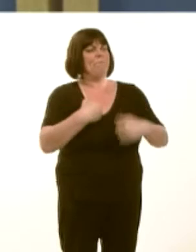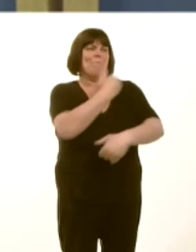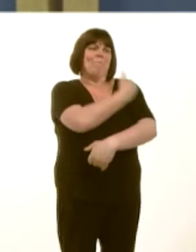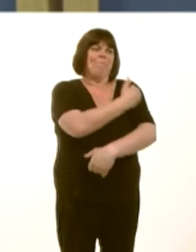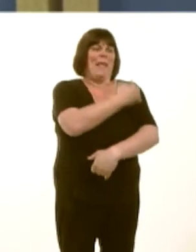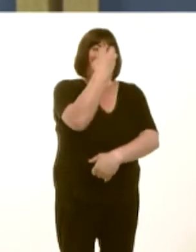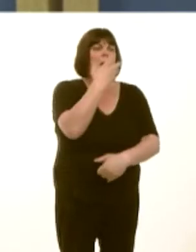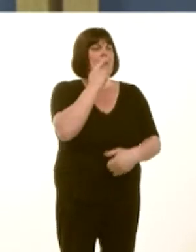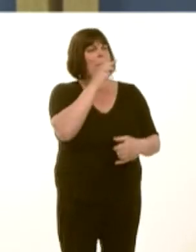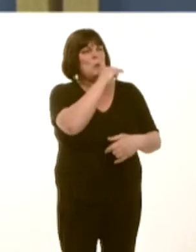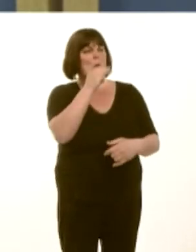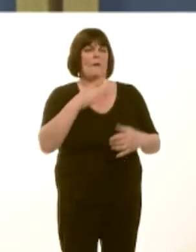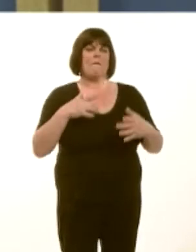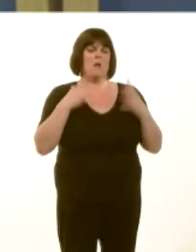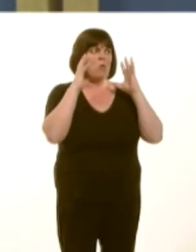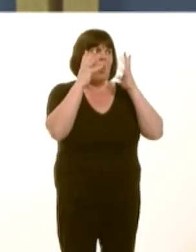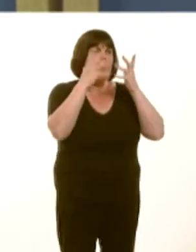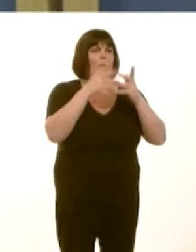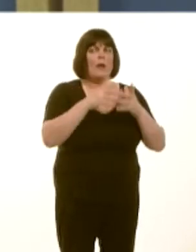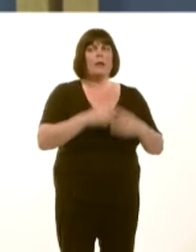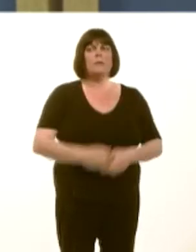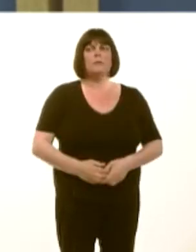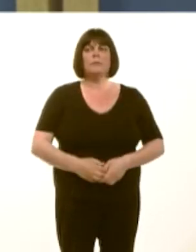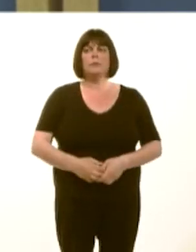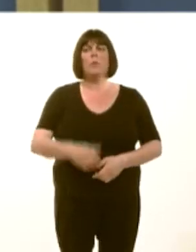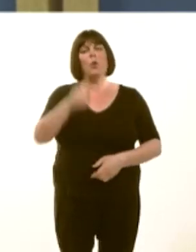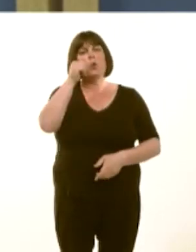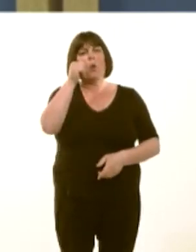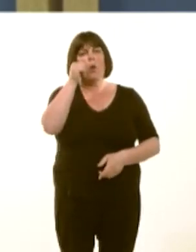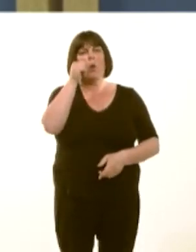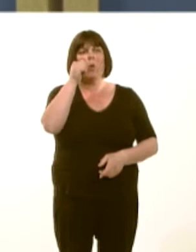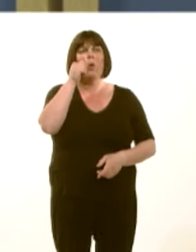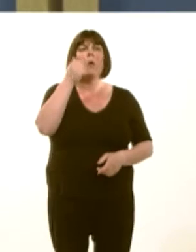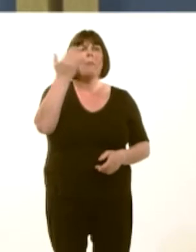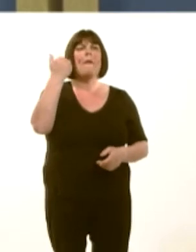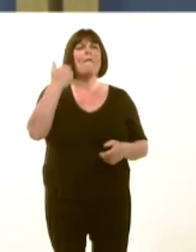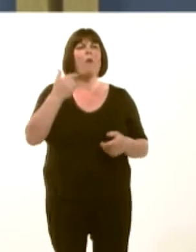The toolkit, as it is currently being operated, seems to work against the frail, the elderly